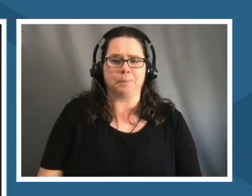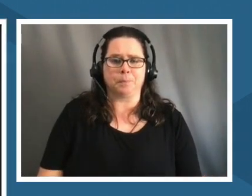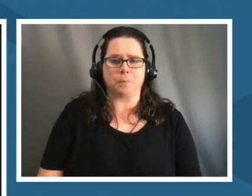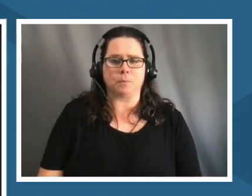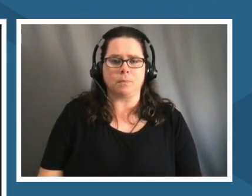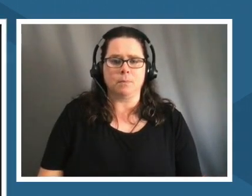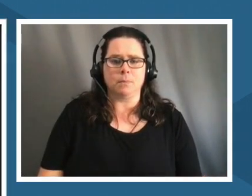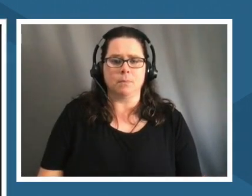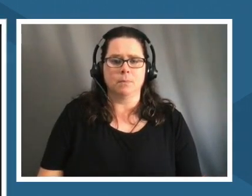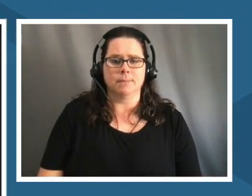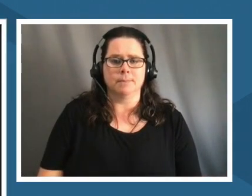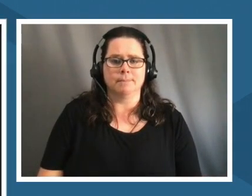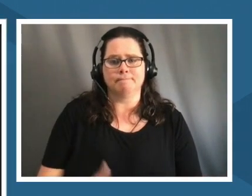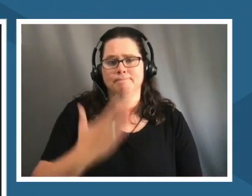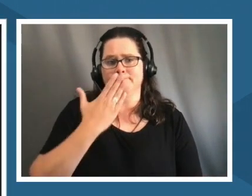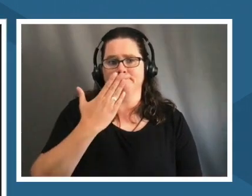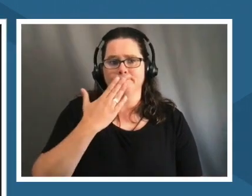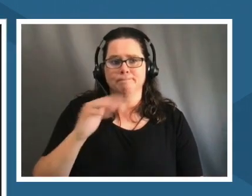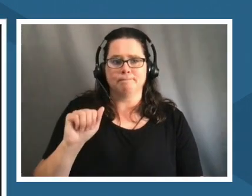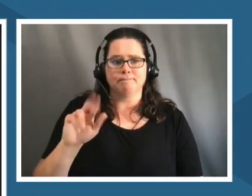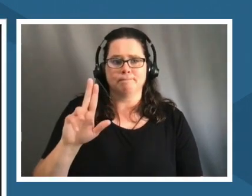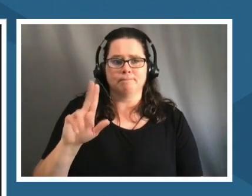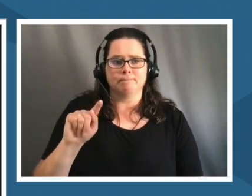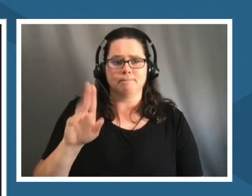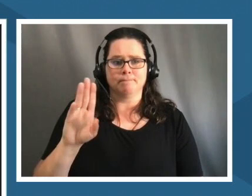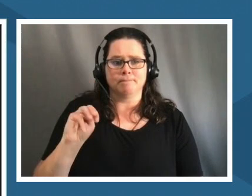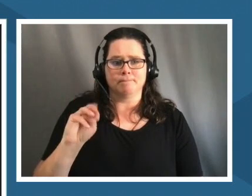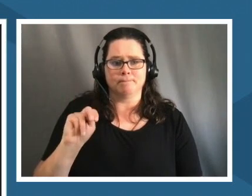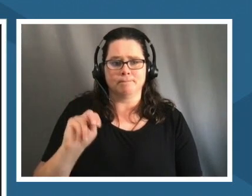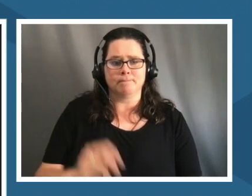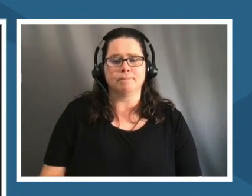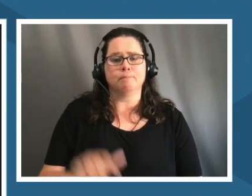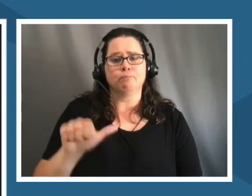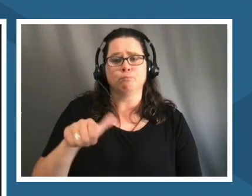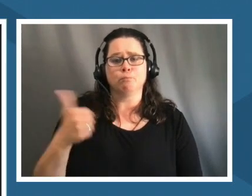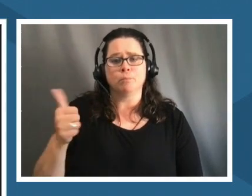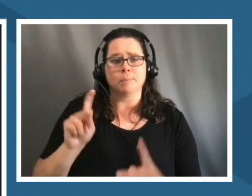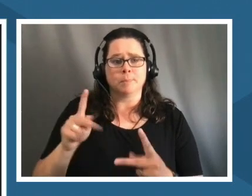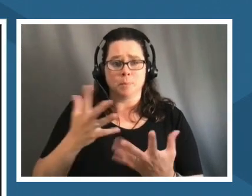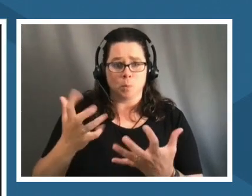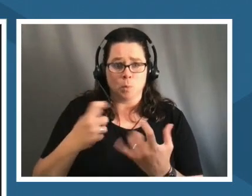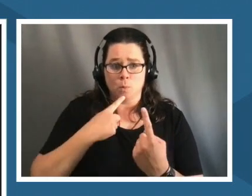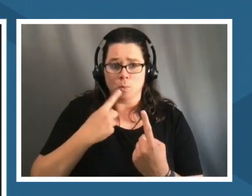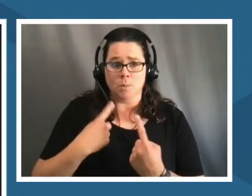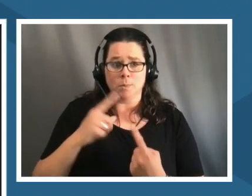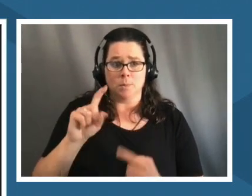thank you adam anybody else